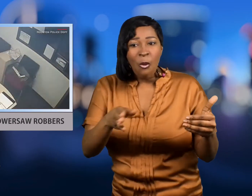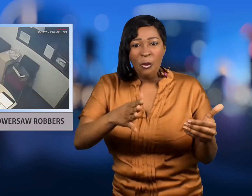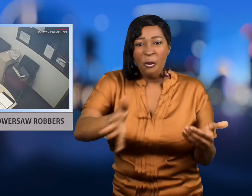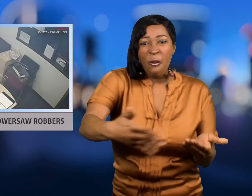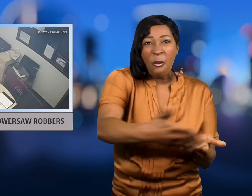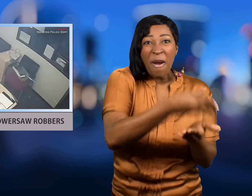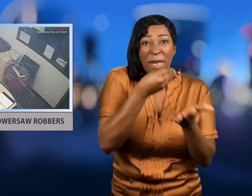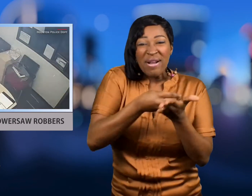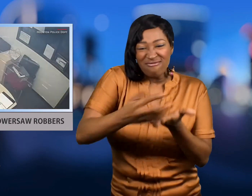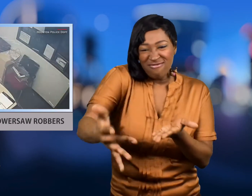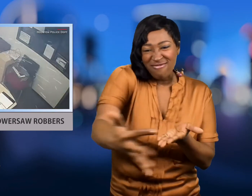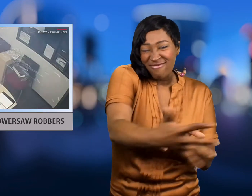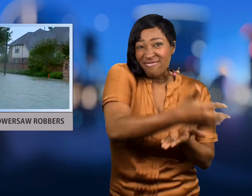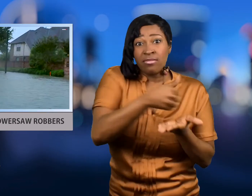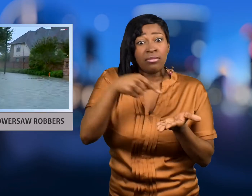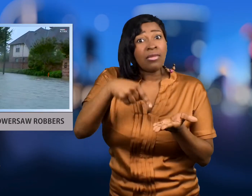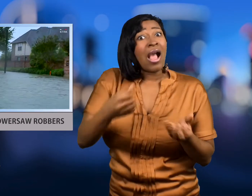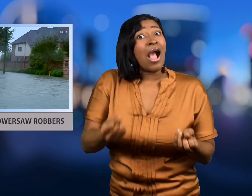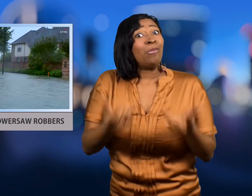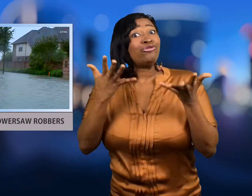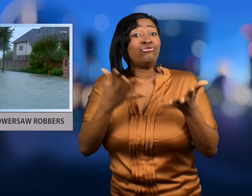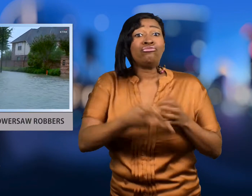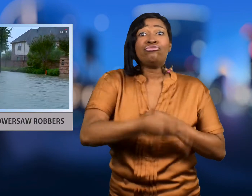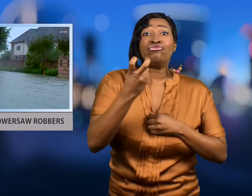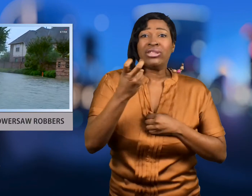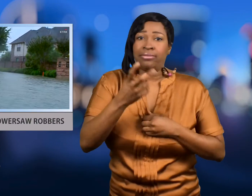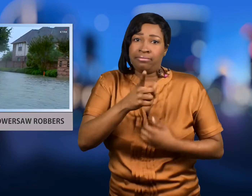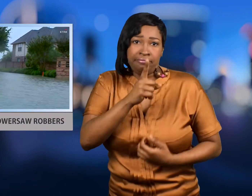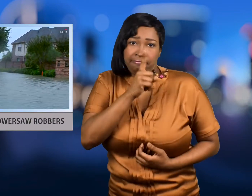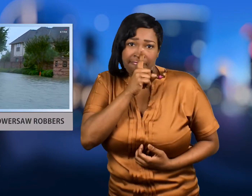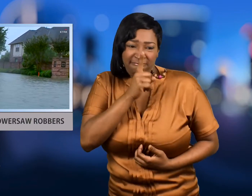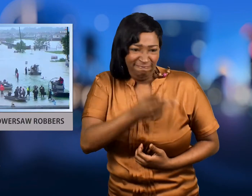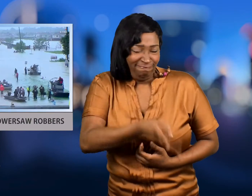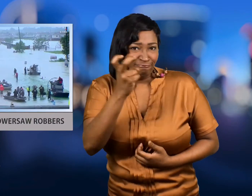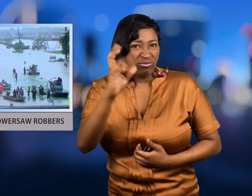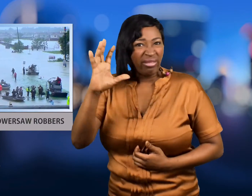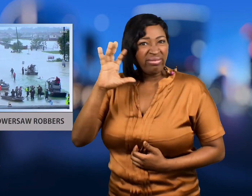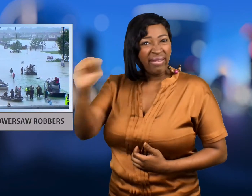with an undisclosed amount of money.